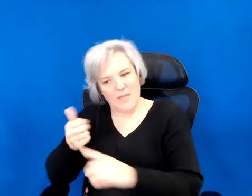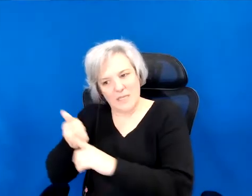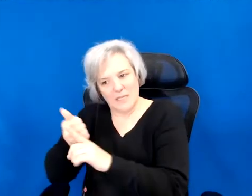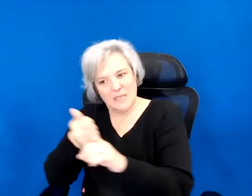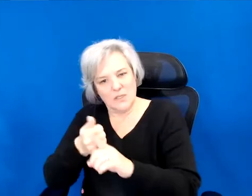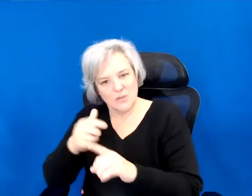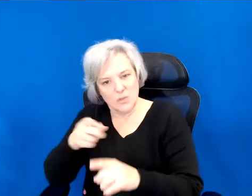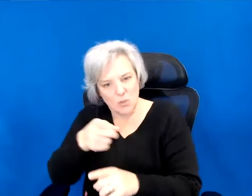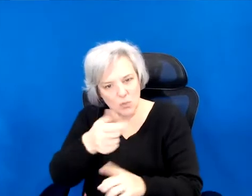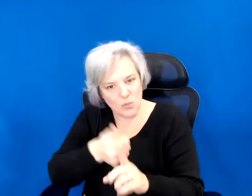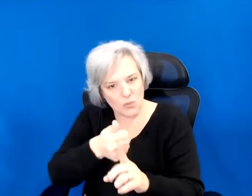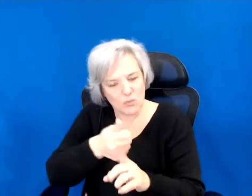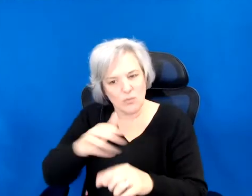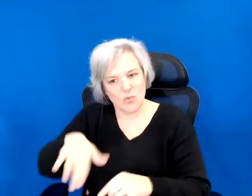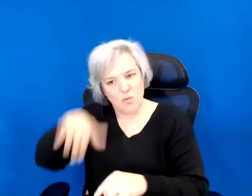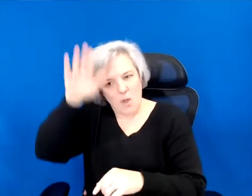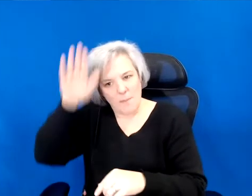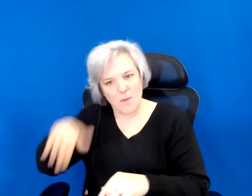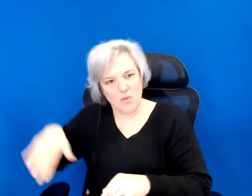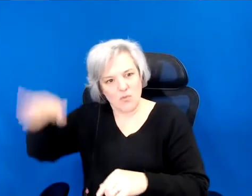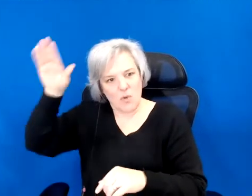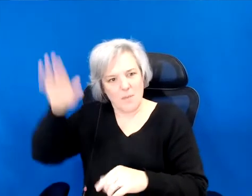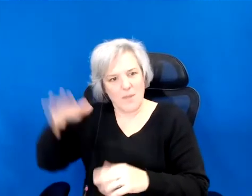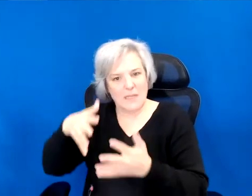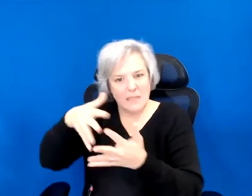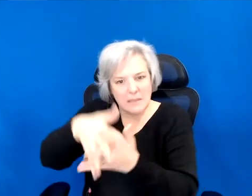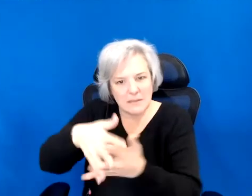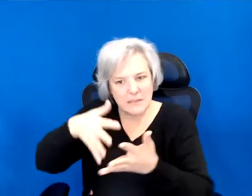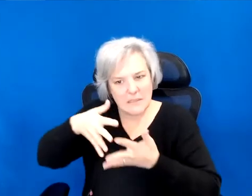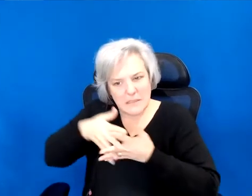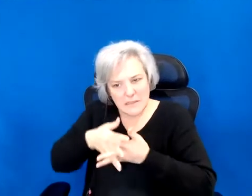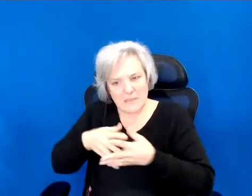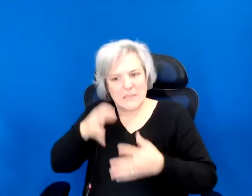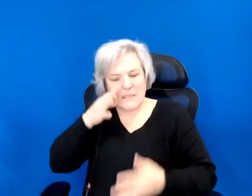you grew up, where I grew up, as you are Indian, and as my Indian.